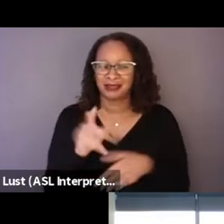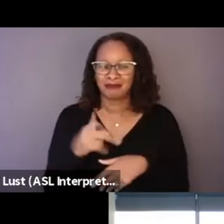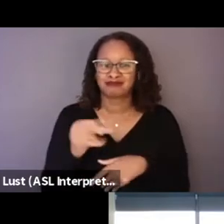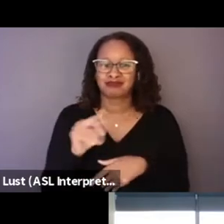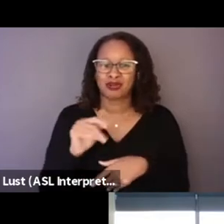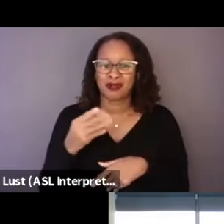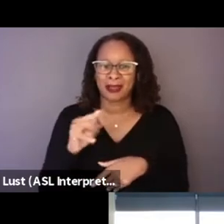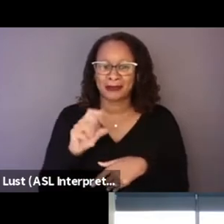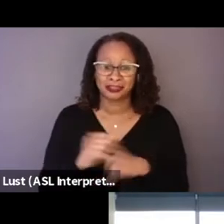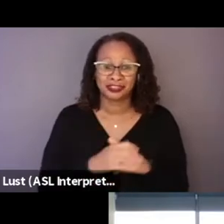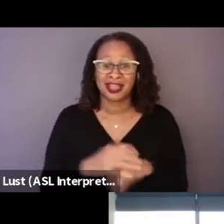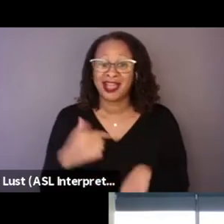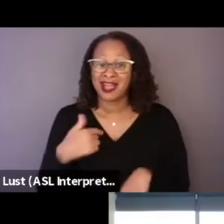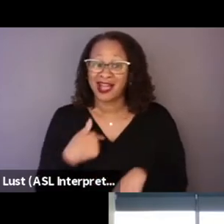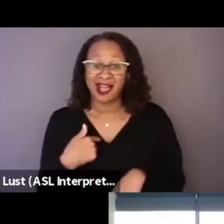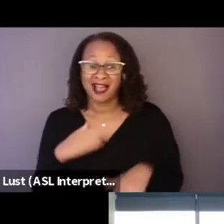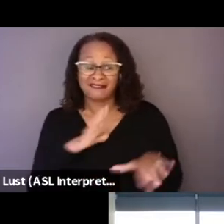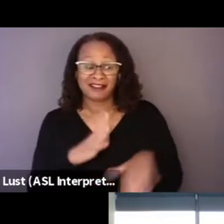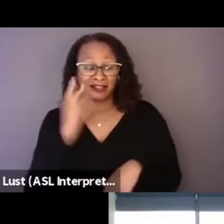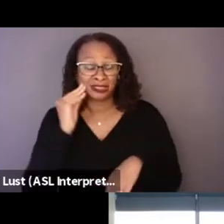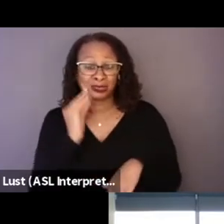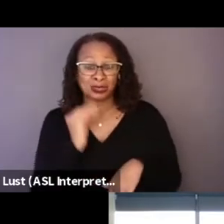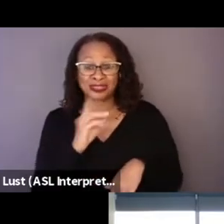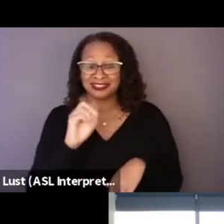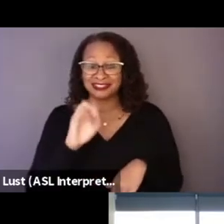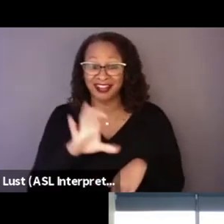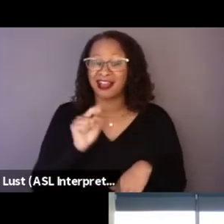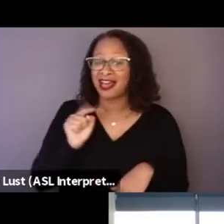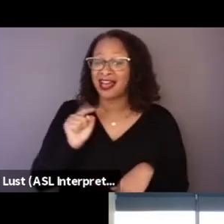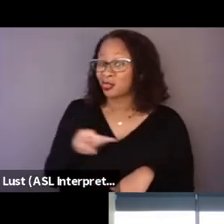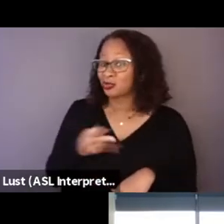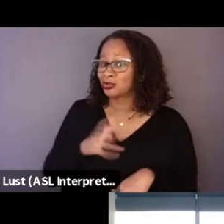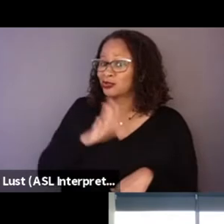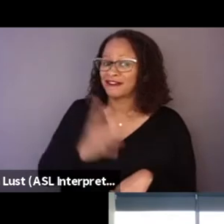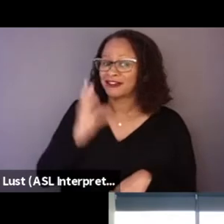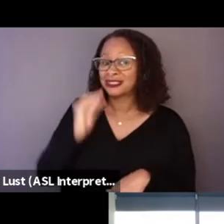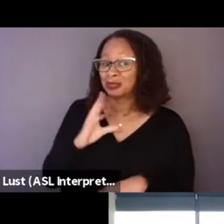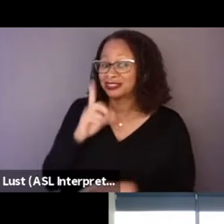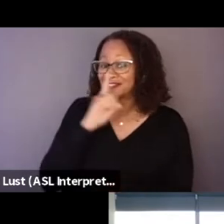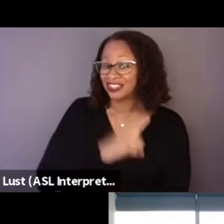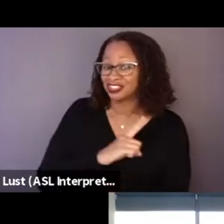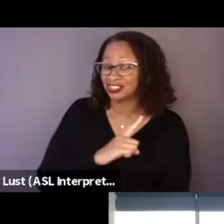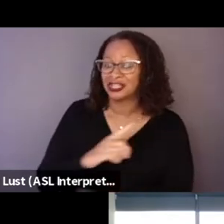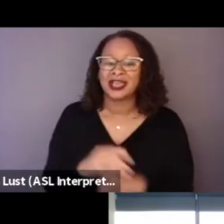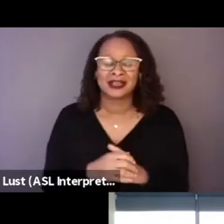and I'd never done a documentary, so just the kind of premise of meeting was already